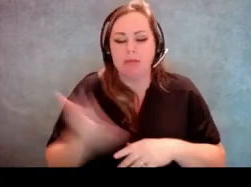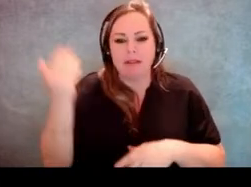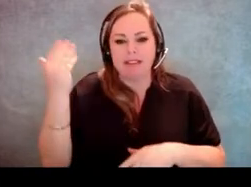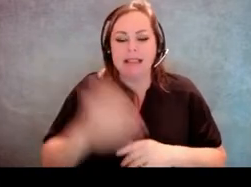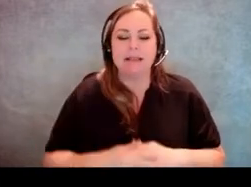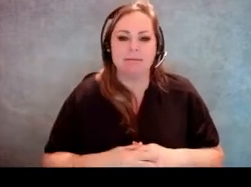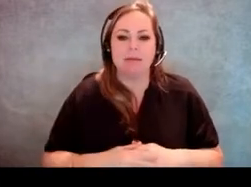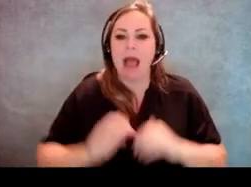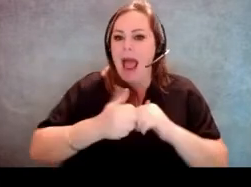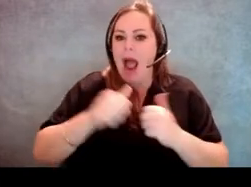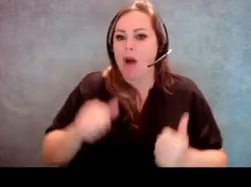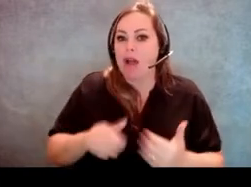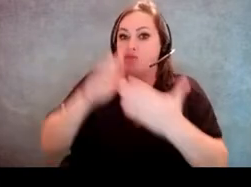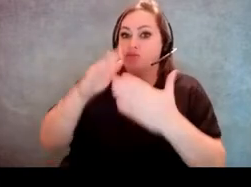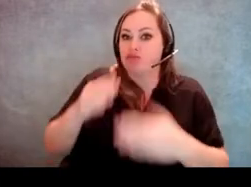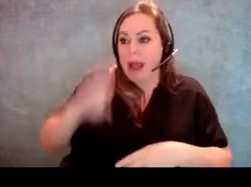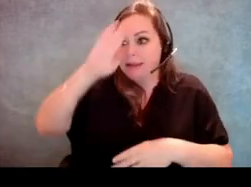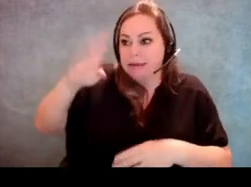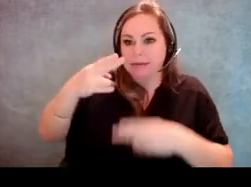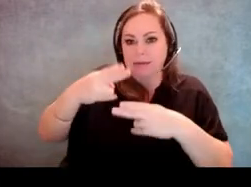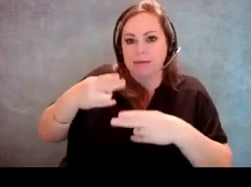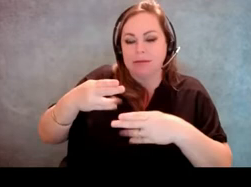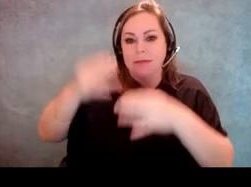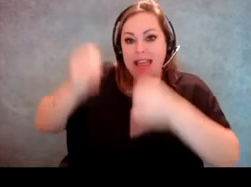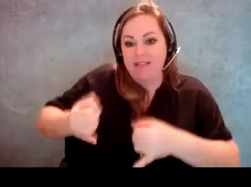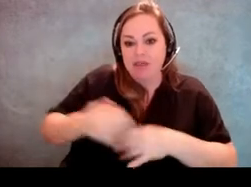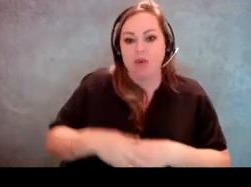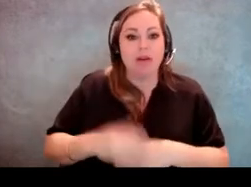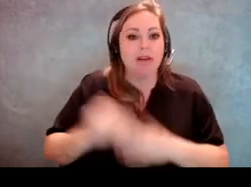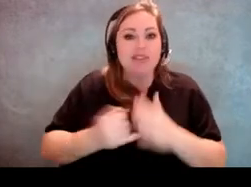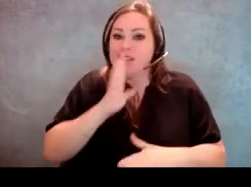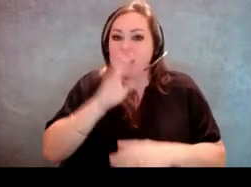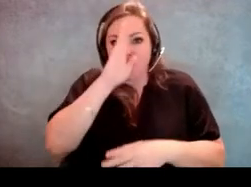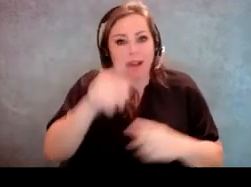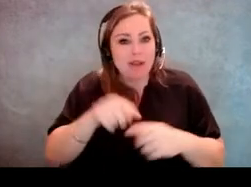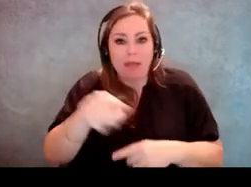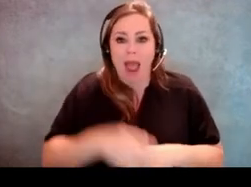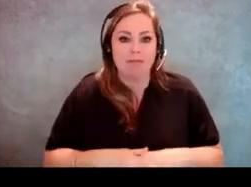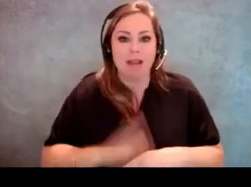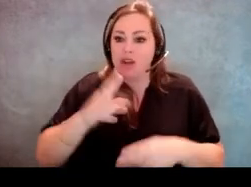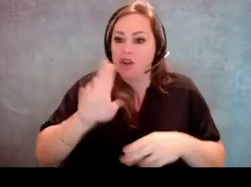previously and it's about how to address an individual. And like Jeff said, you know, just talk to them. Just address them by their name,